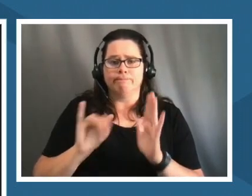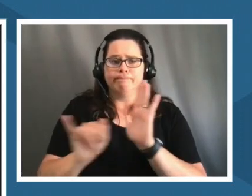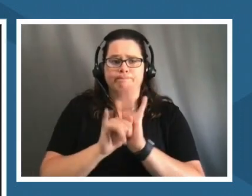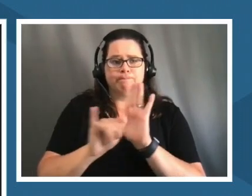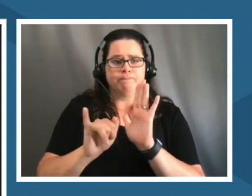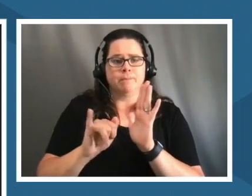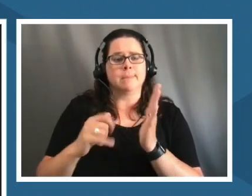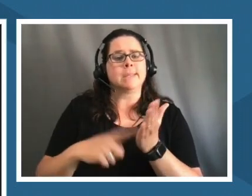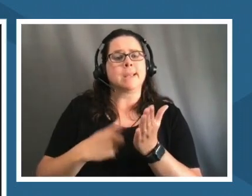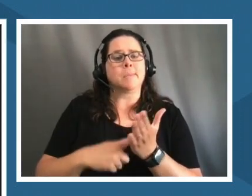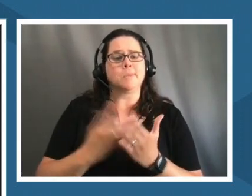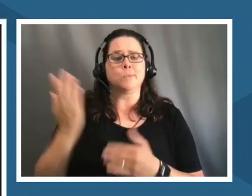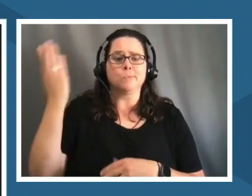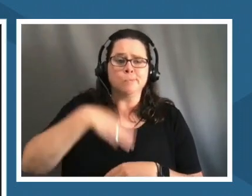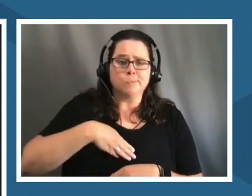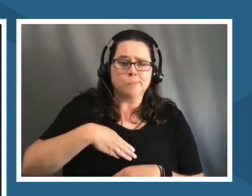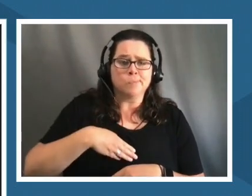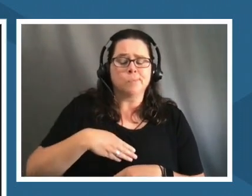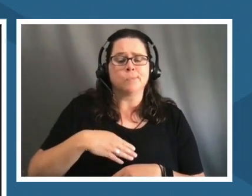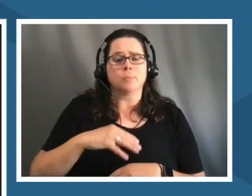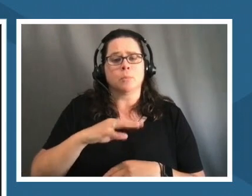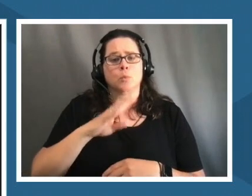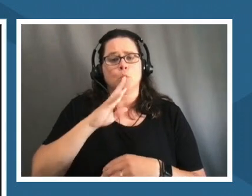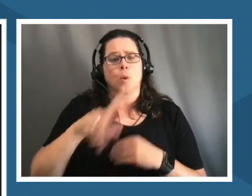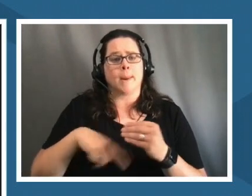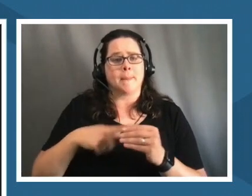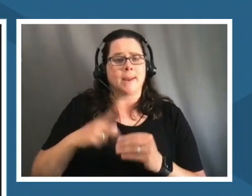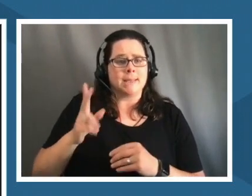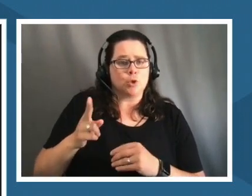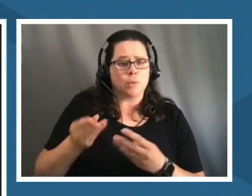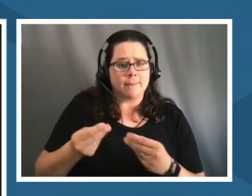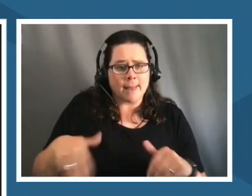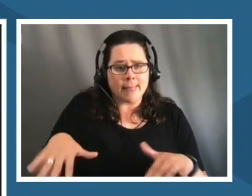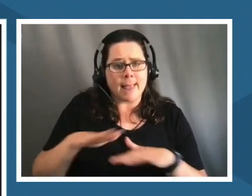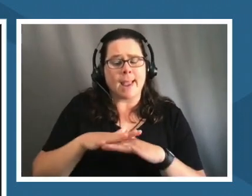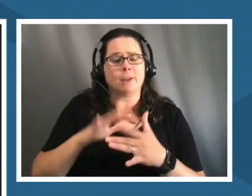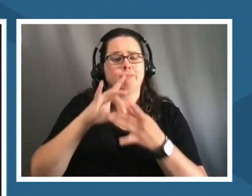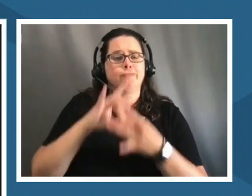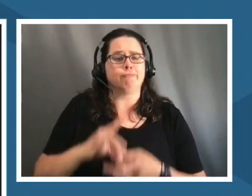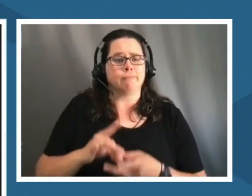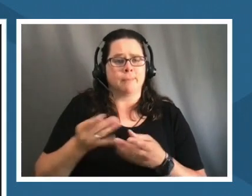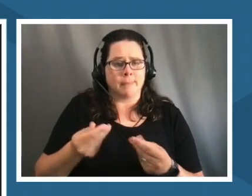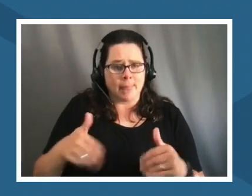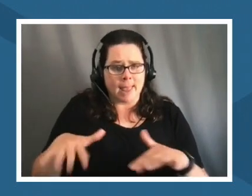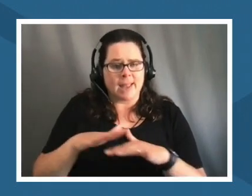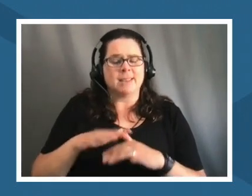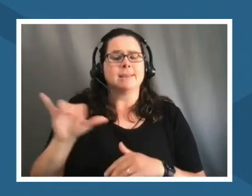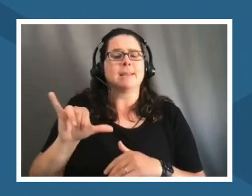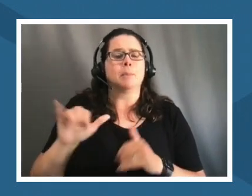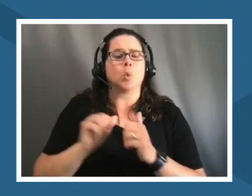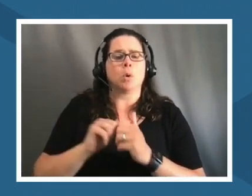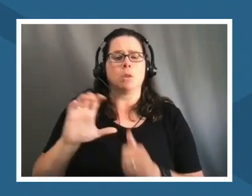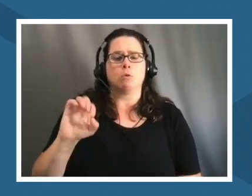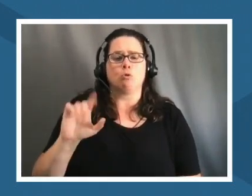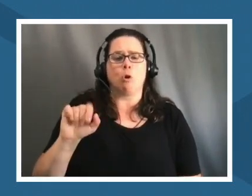really talk about the history of the land and grounding in the land uh it's very similar with the colorado